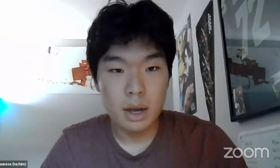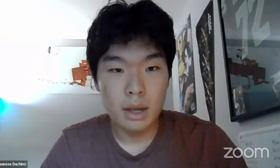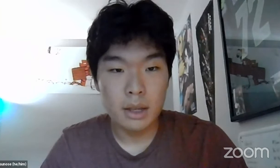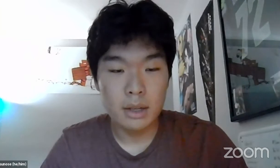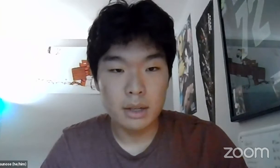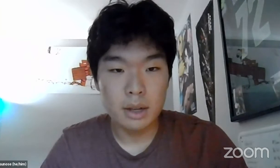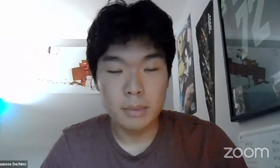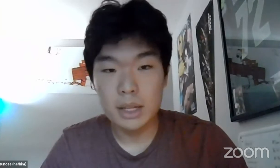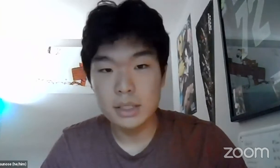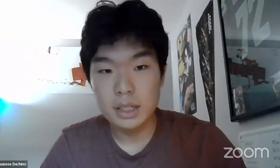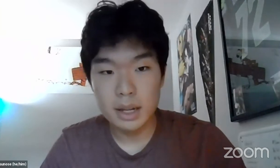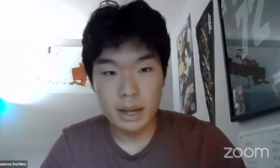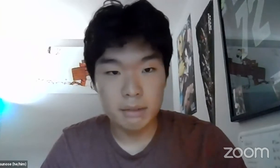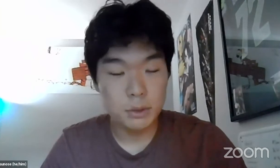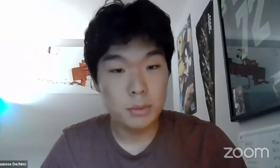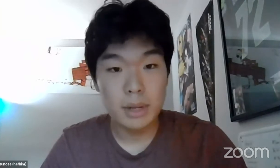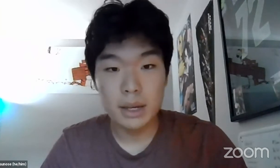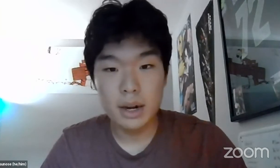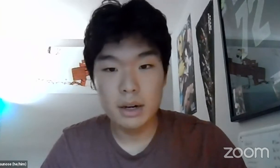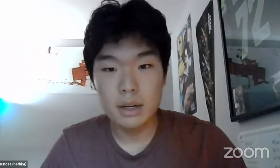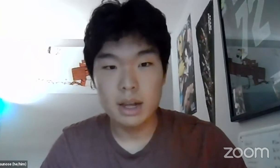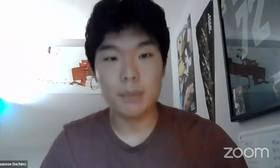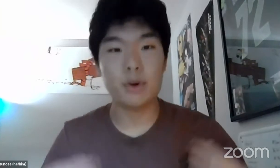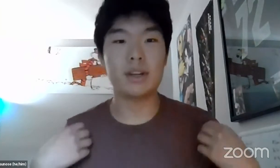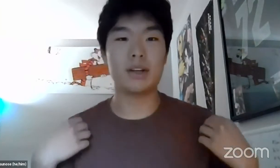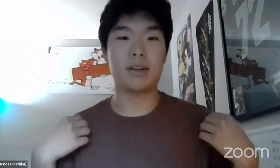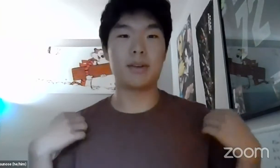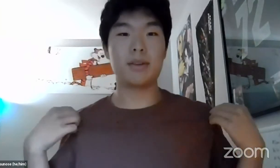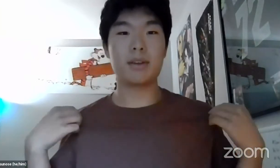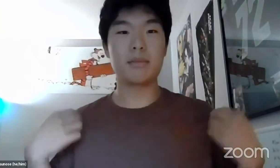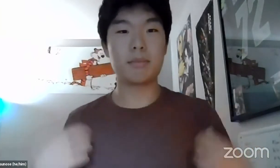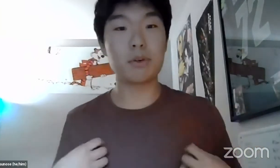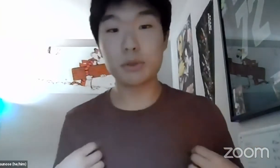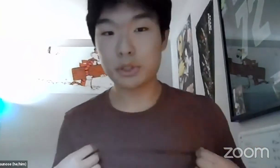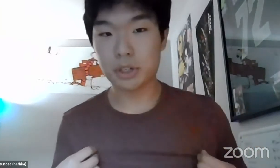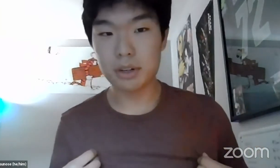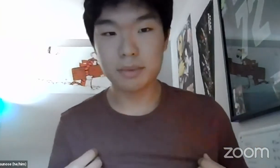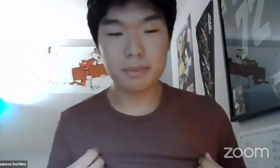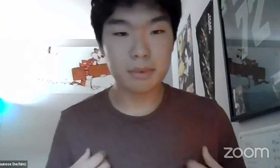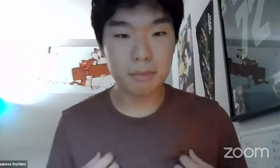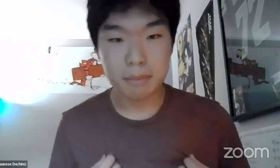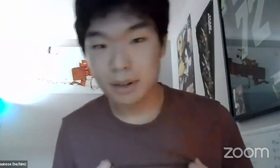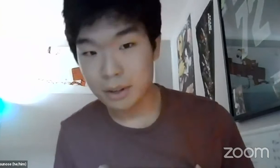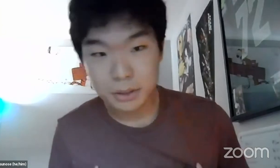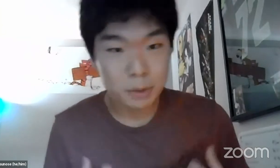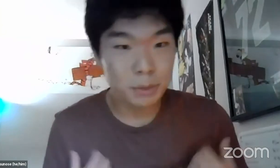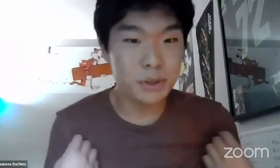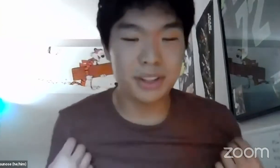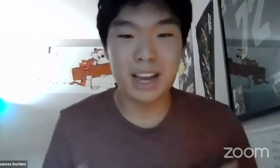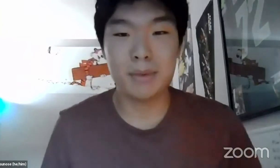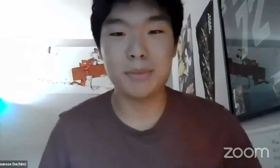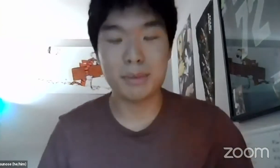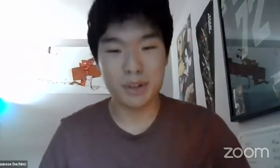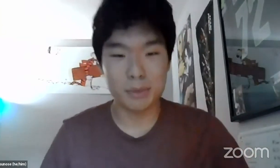I am light-skinned, I have short black hair and wearing a maroon shirt, but not look so maroon in the camera.